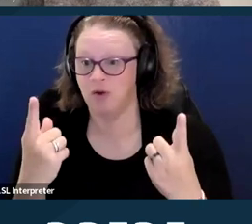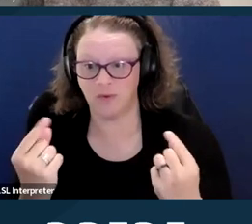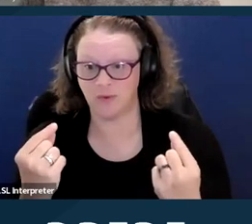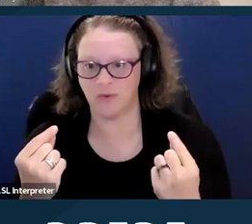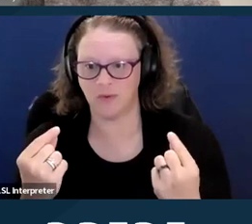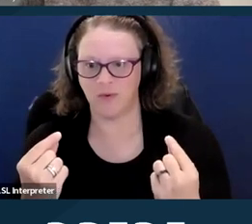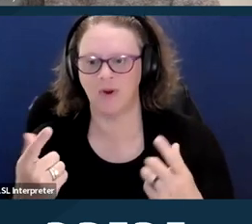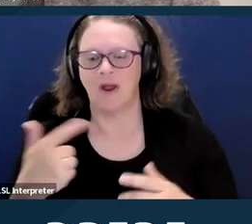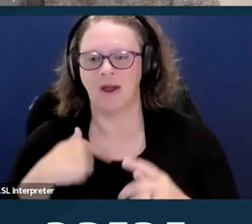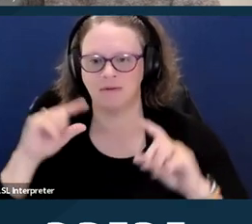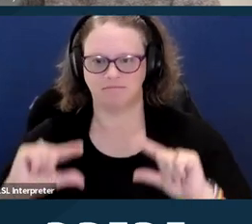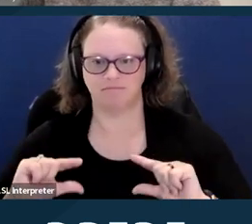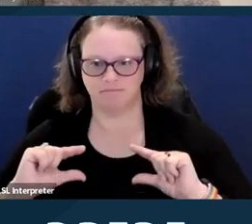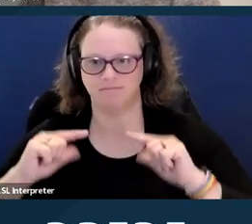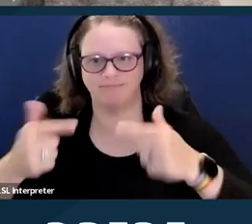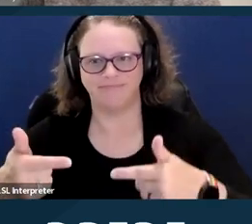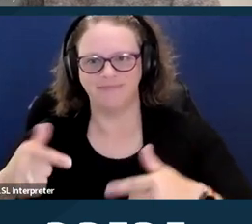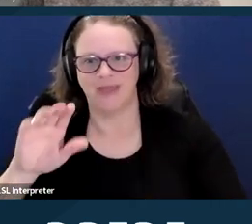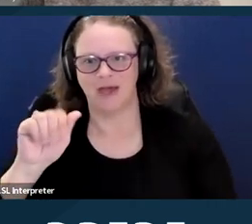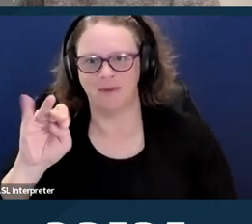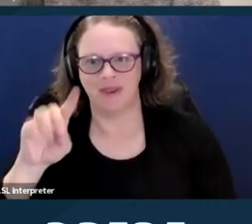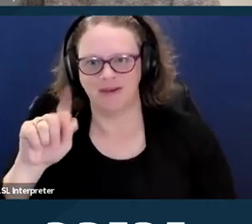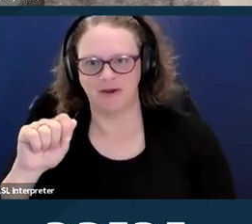for moving on with the presentation.